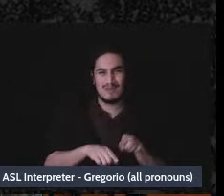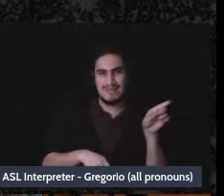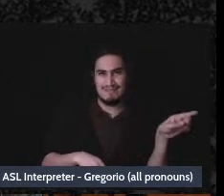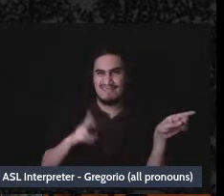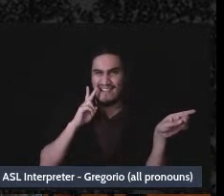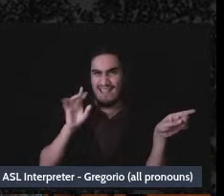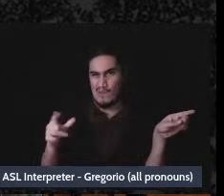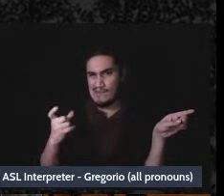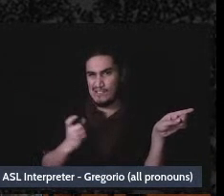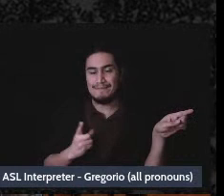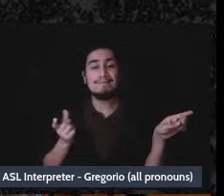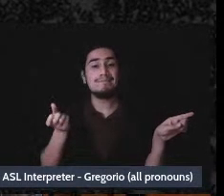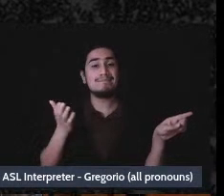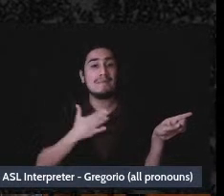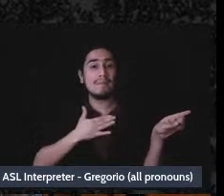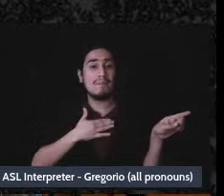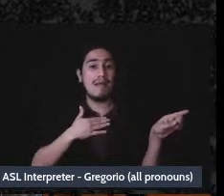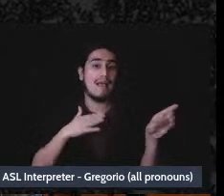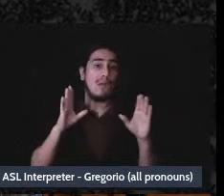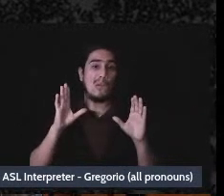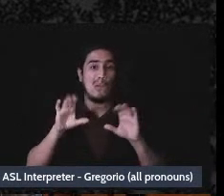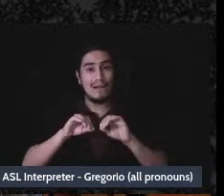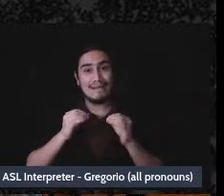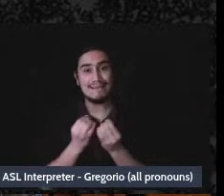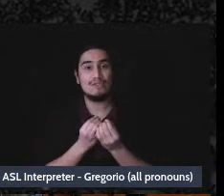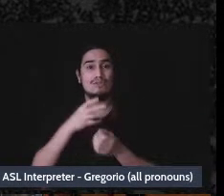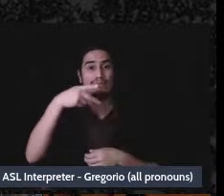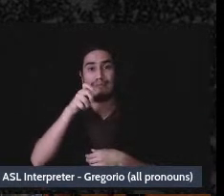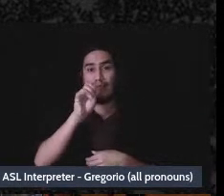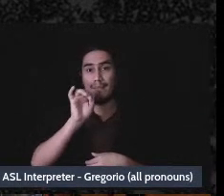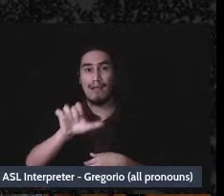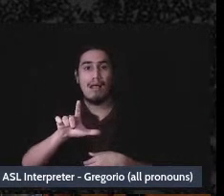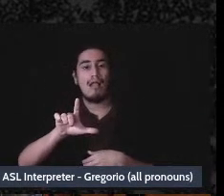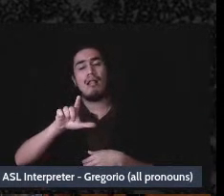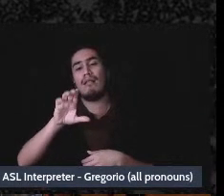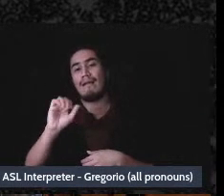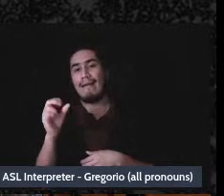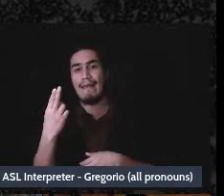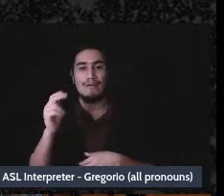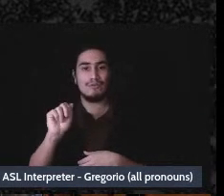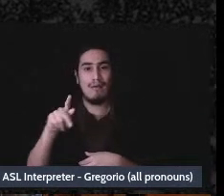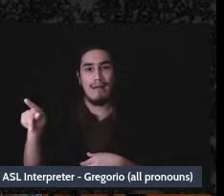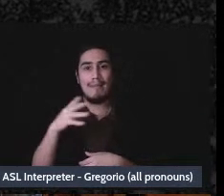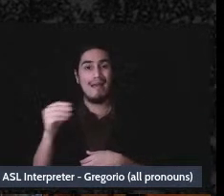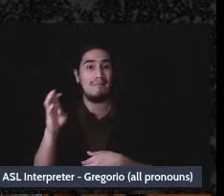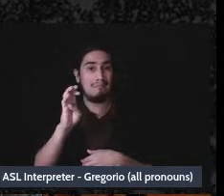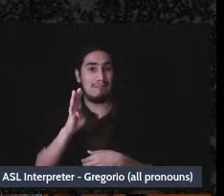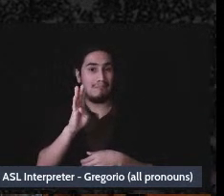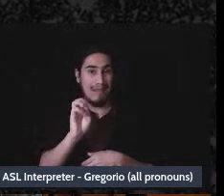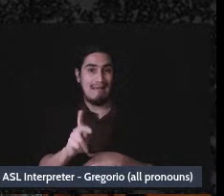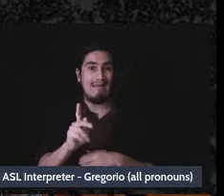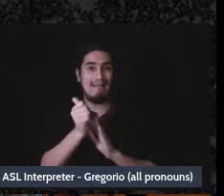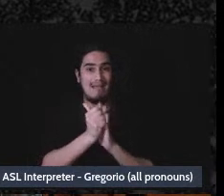My organization's Paypal, Cashapp, and bank account are all linked to my personal identity,